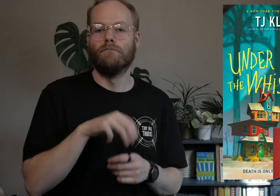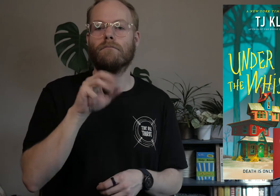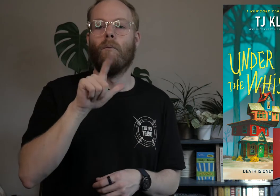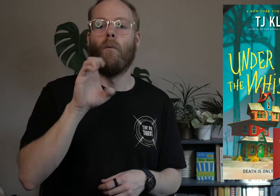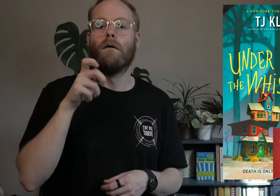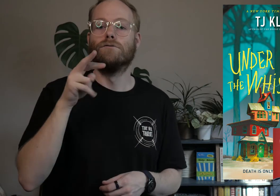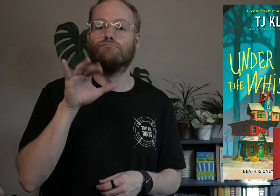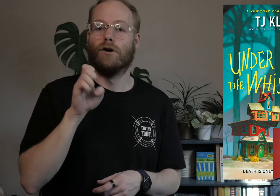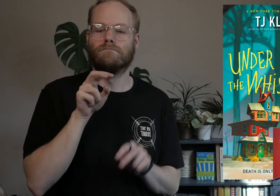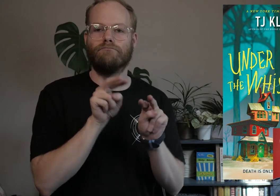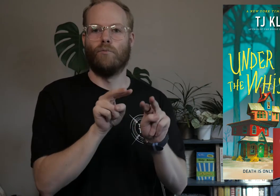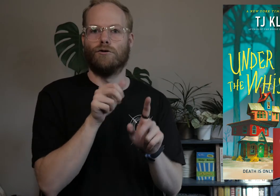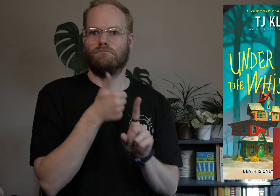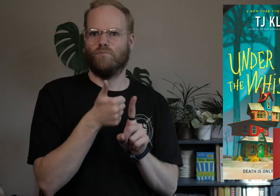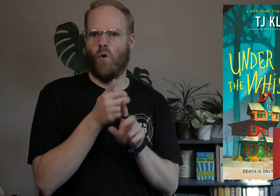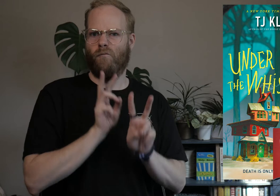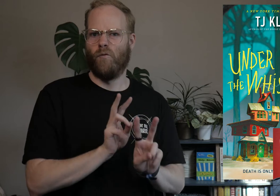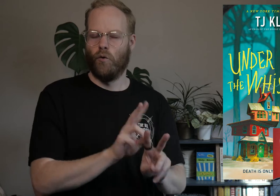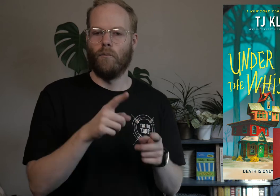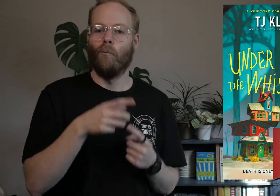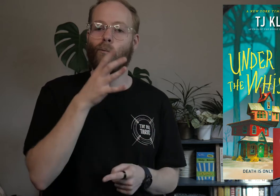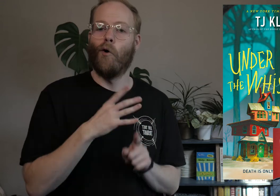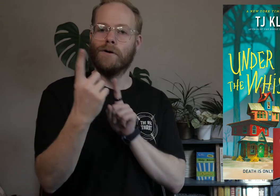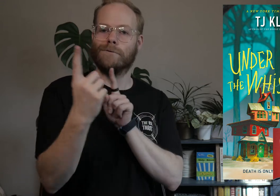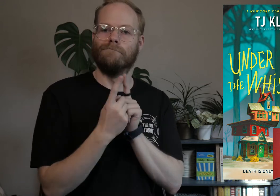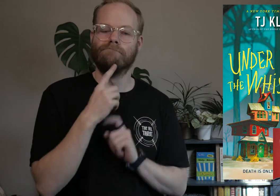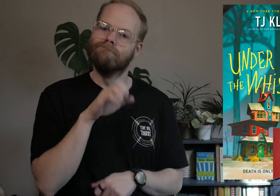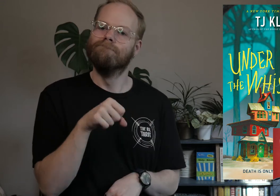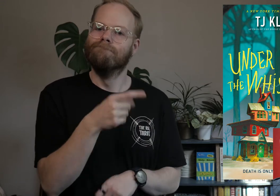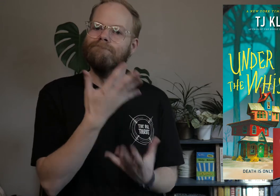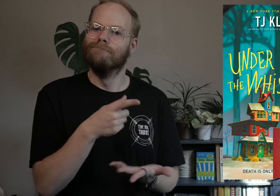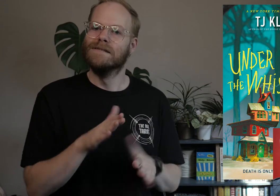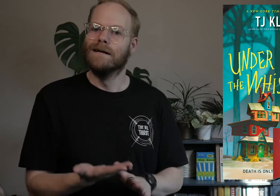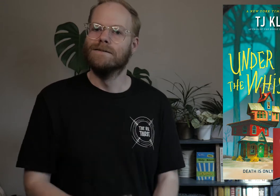Wallace Price is watching his own funeral when a woman approaches him and confirms that he’s dead.